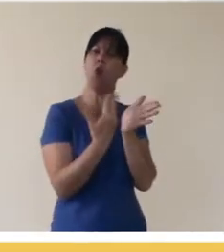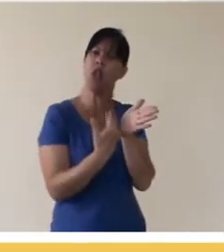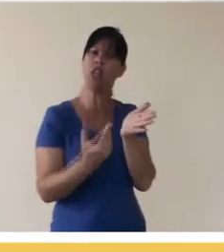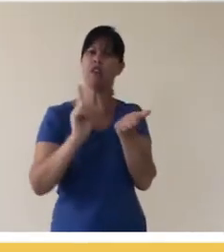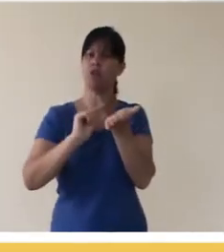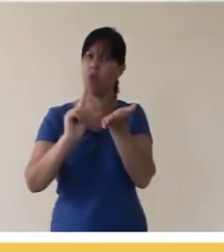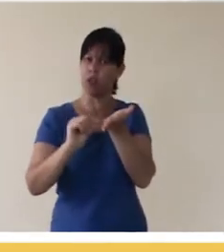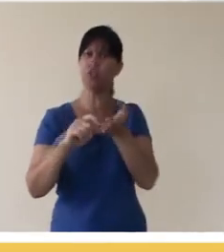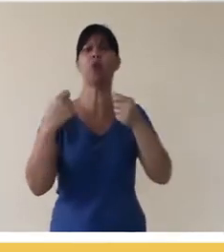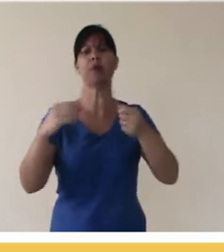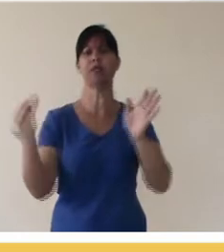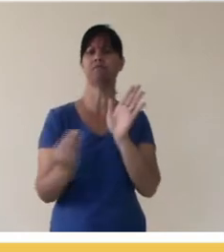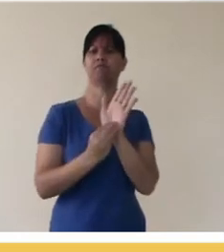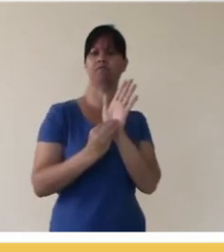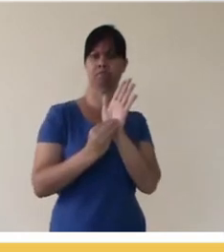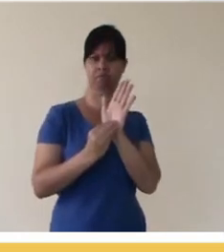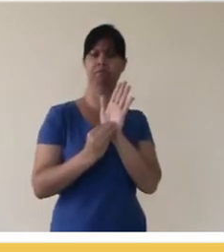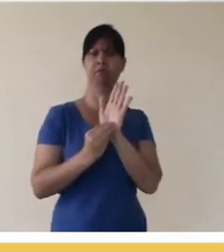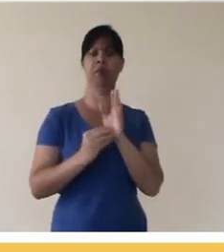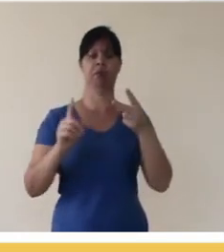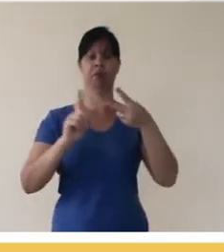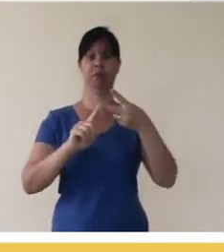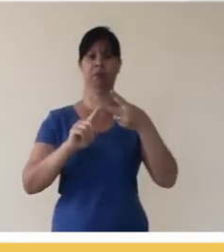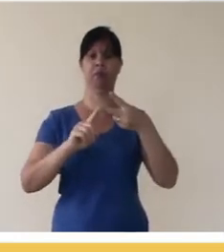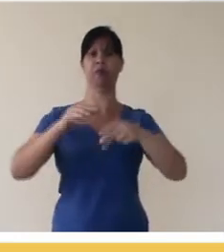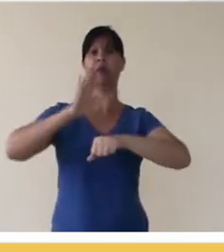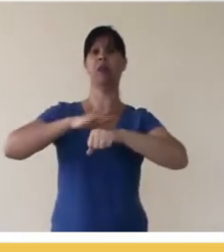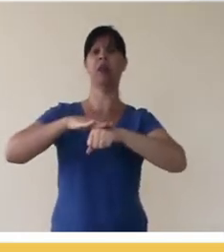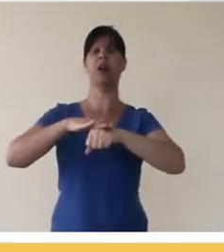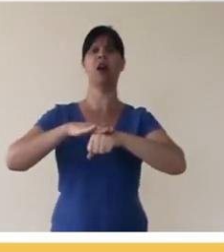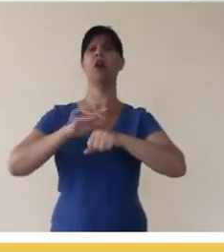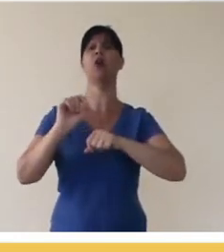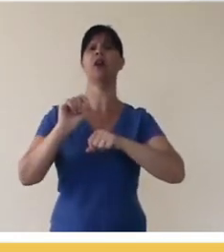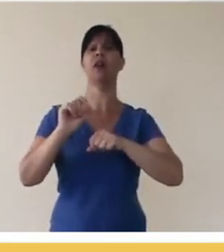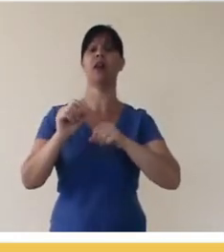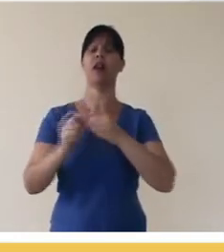especially if it's a book or an article or something like that; second is